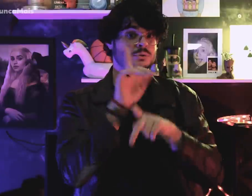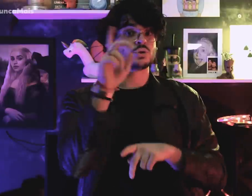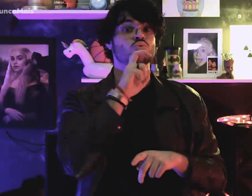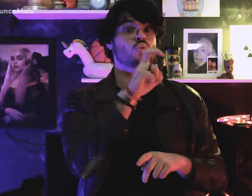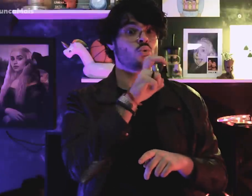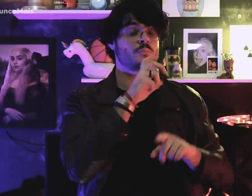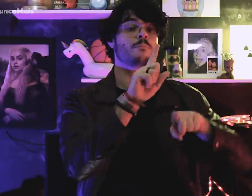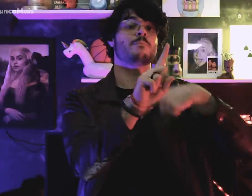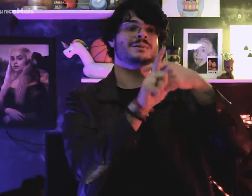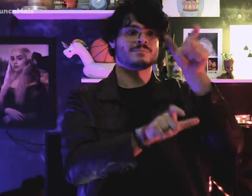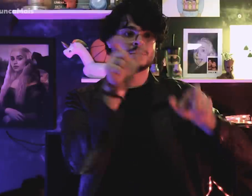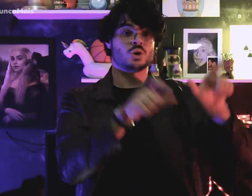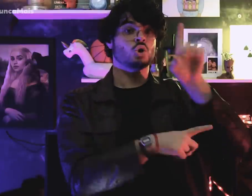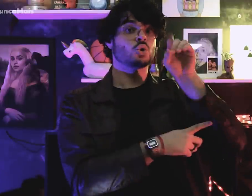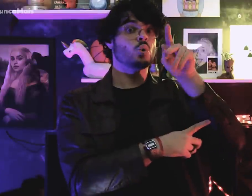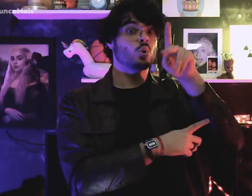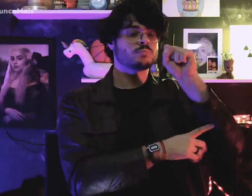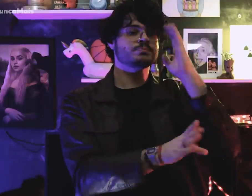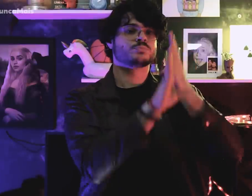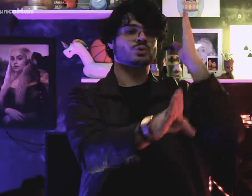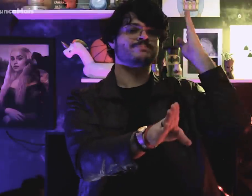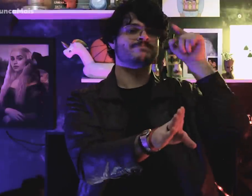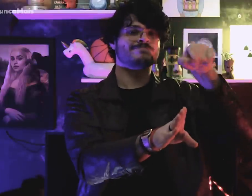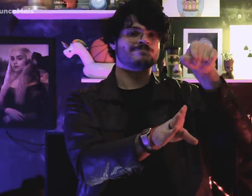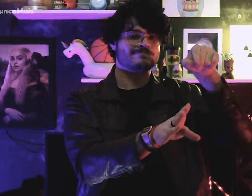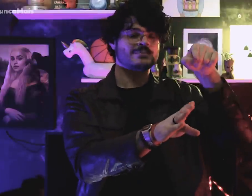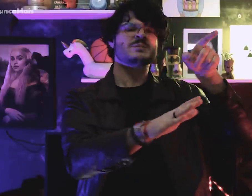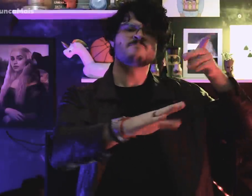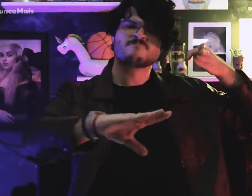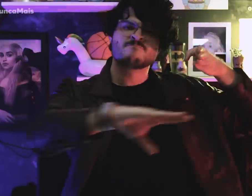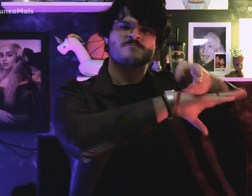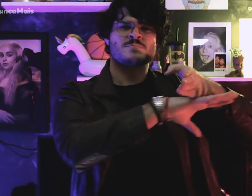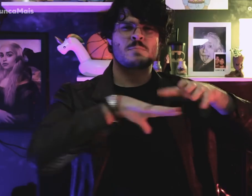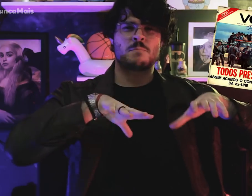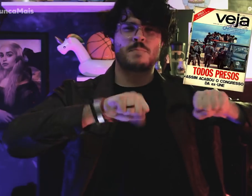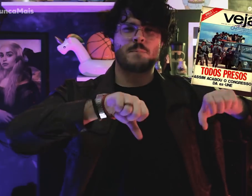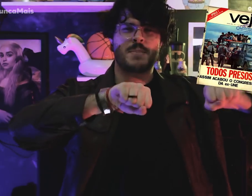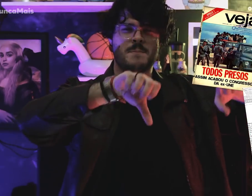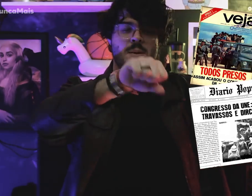Sorocaba and DOPS military that invaded the congress.